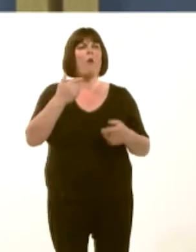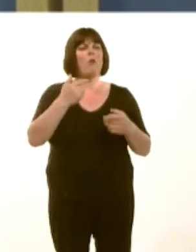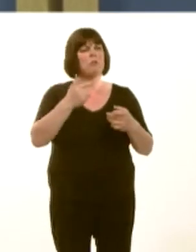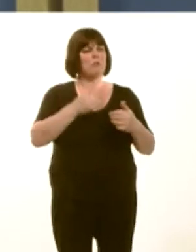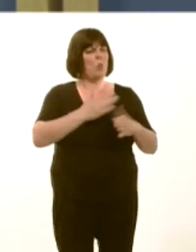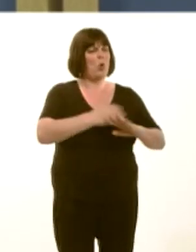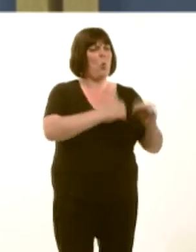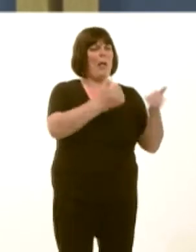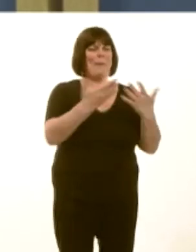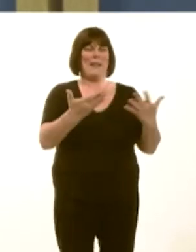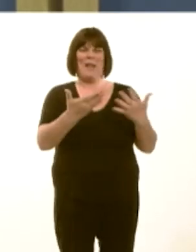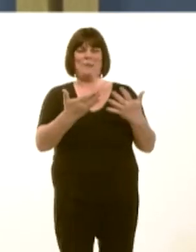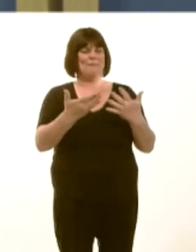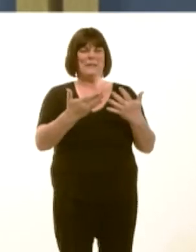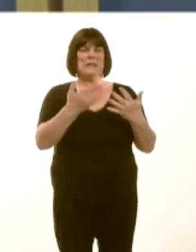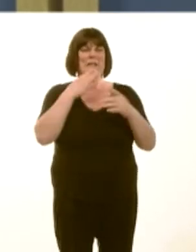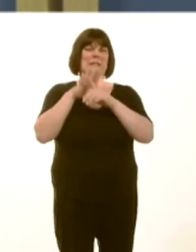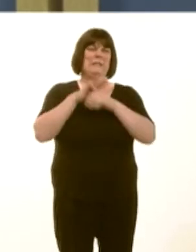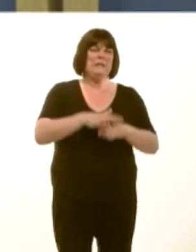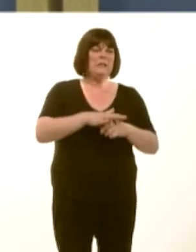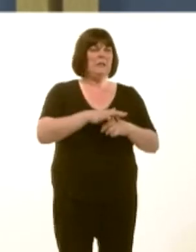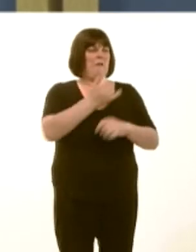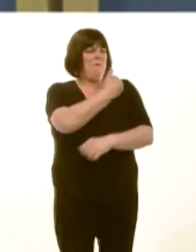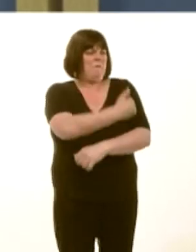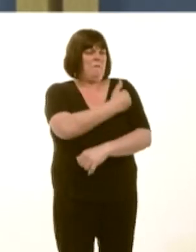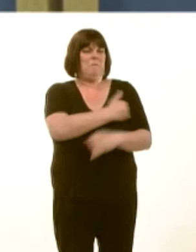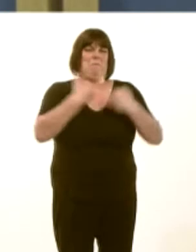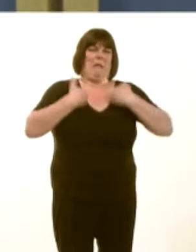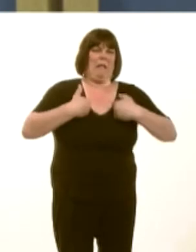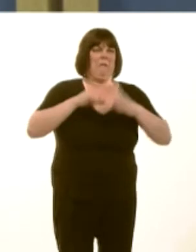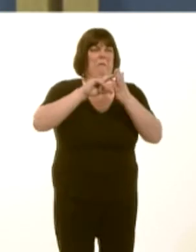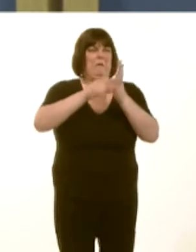and the infirm, who desperately need a blue badge.